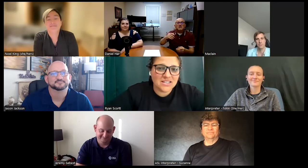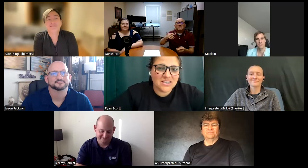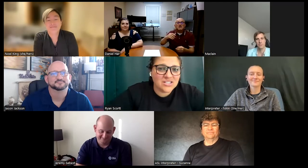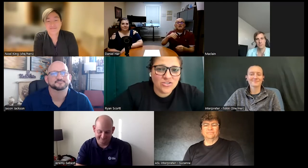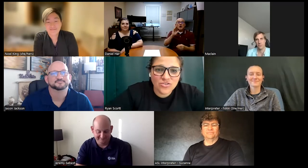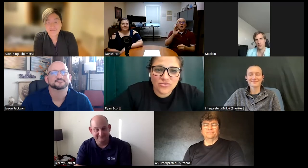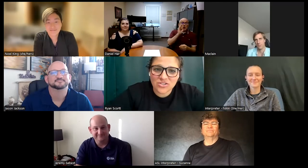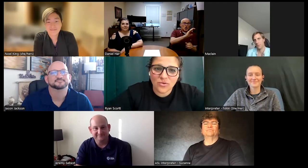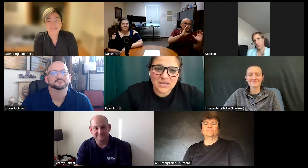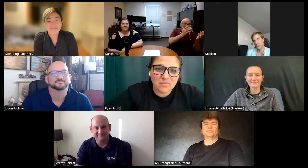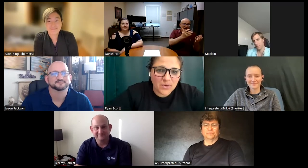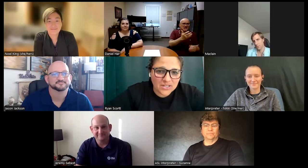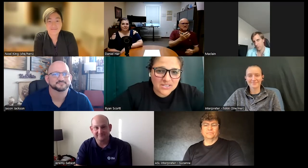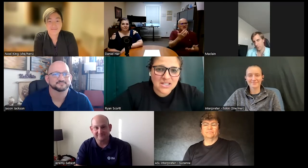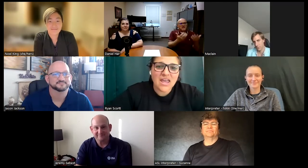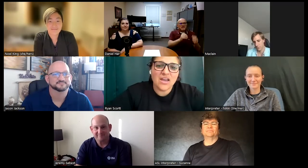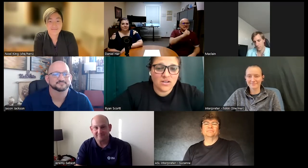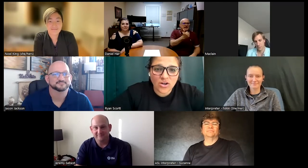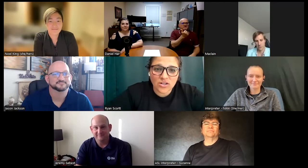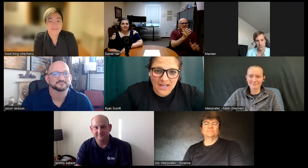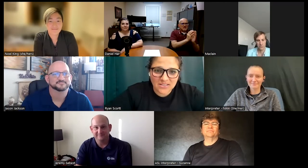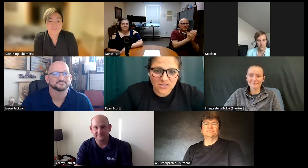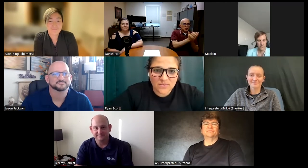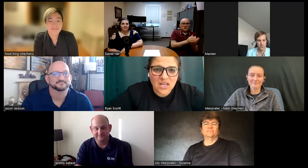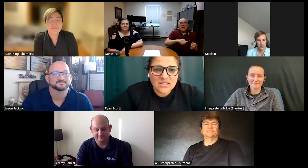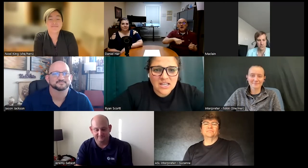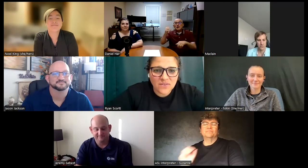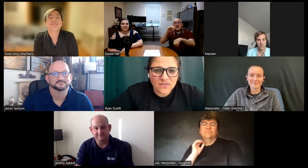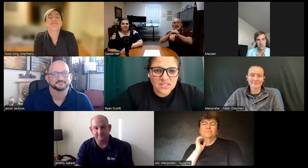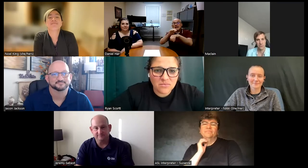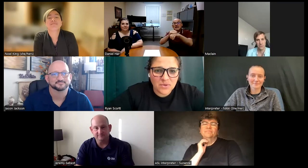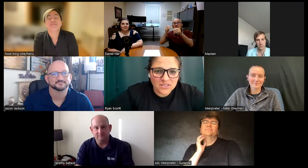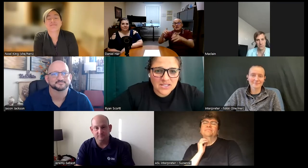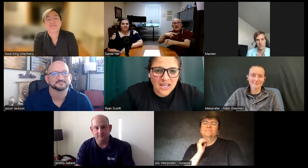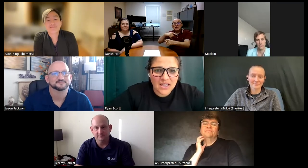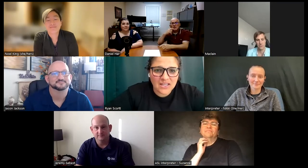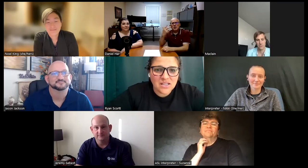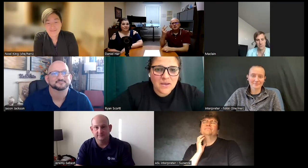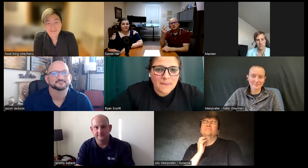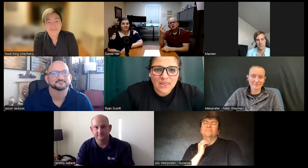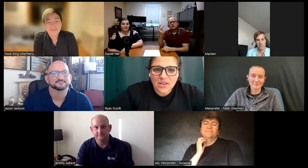continue to read so many books or in her class excuse me 10 15 books and